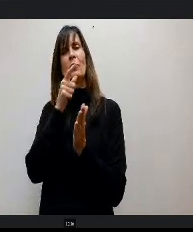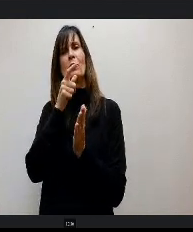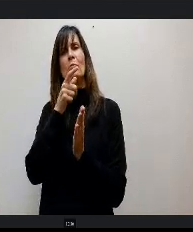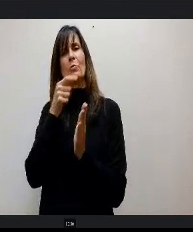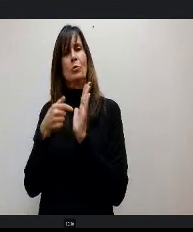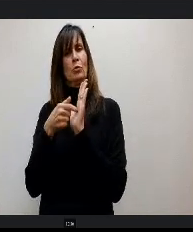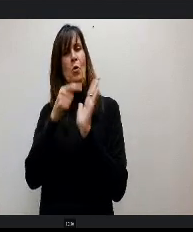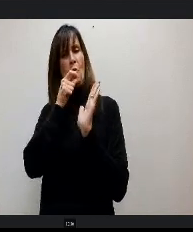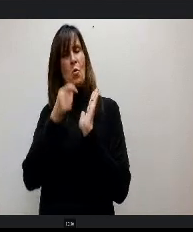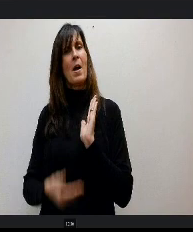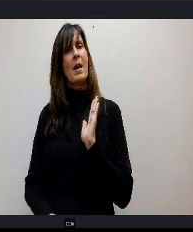you can believe me. Thank you so much.